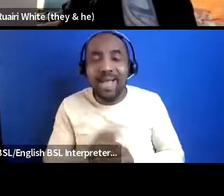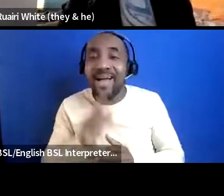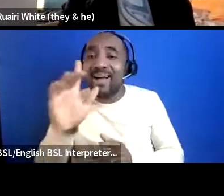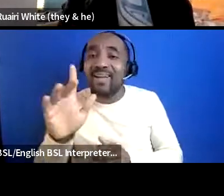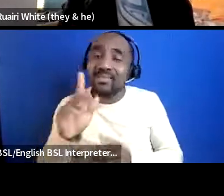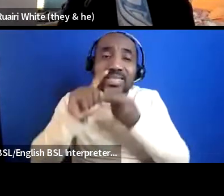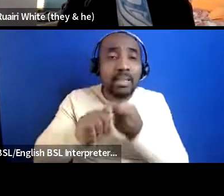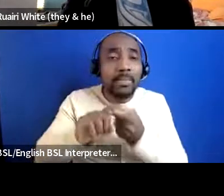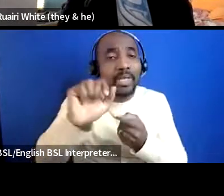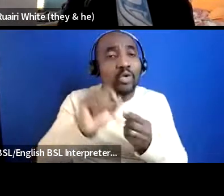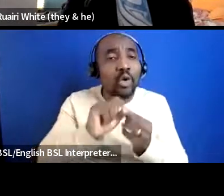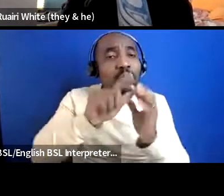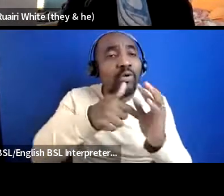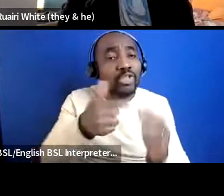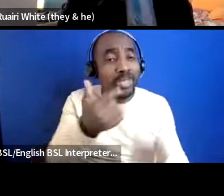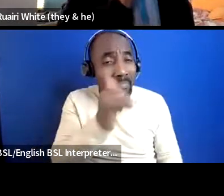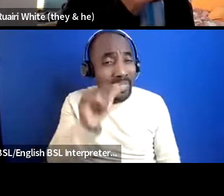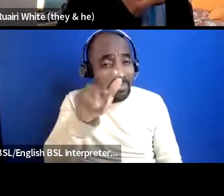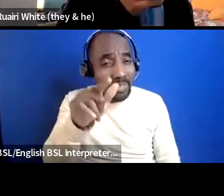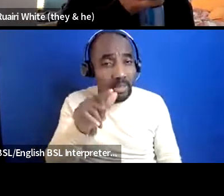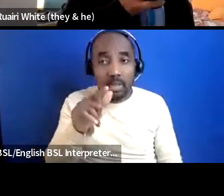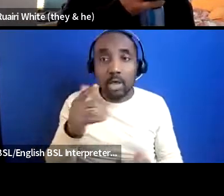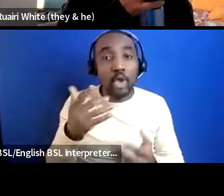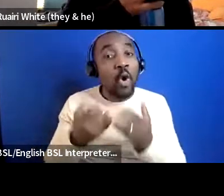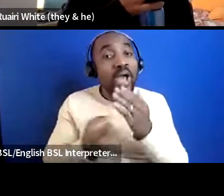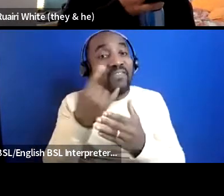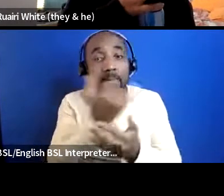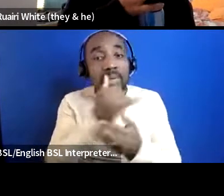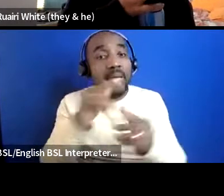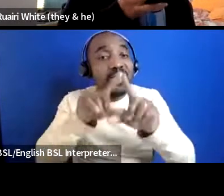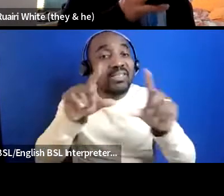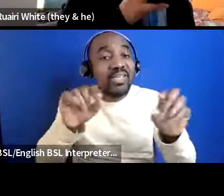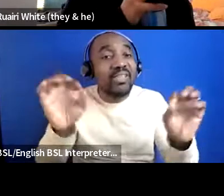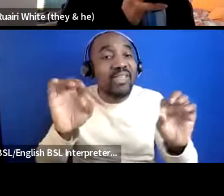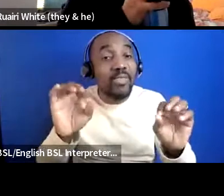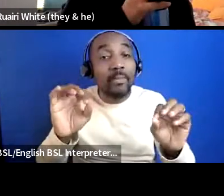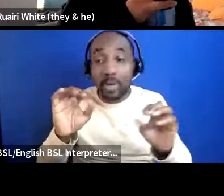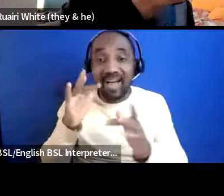you might not want to ticket your event but often the free ticketing platforms if you do ticket them